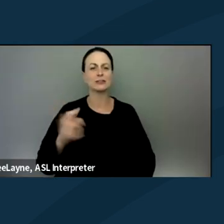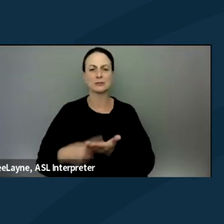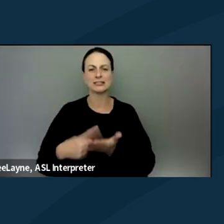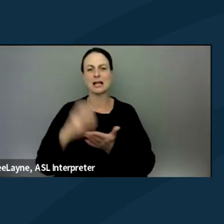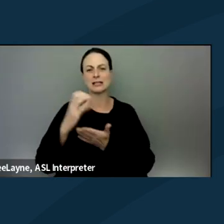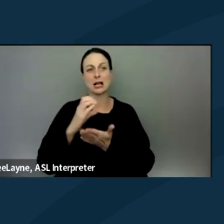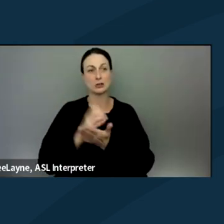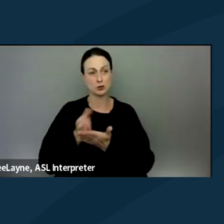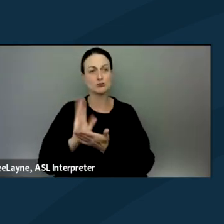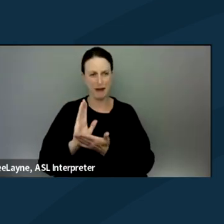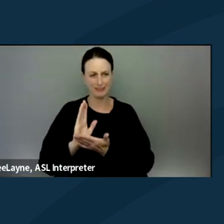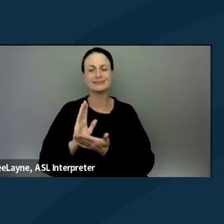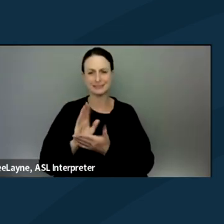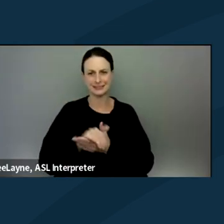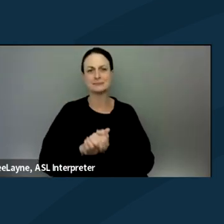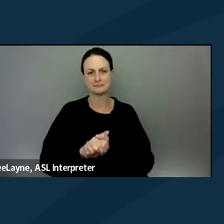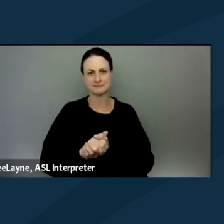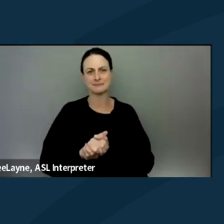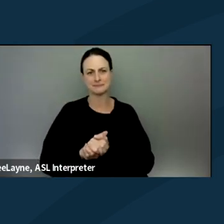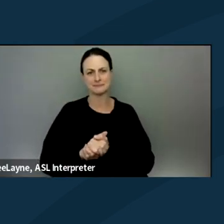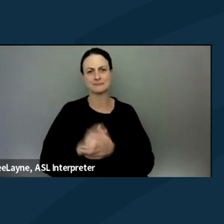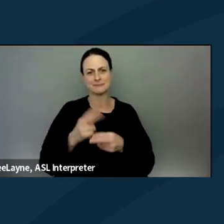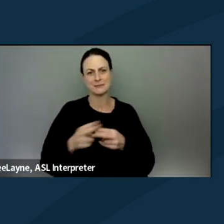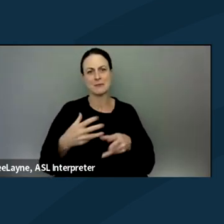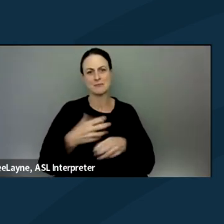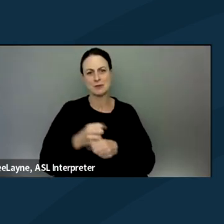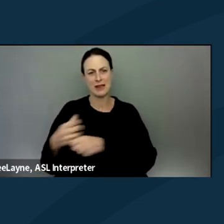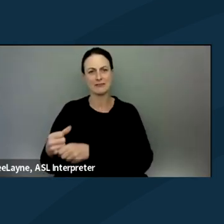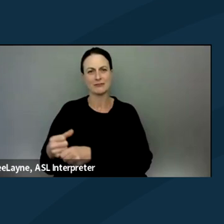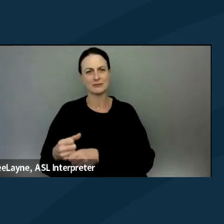and to do some brief tricks and tips as well.